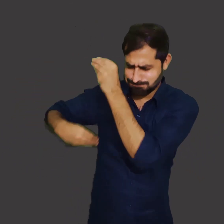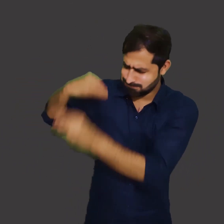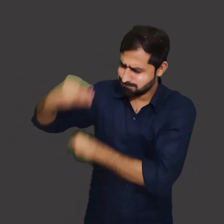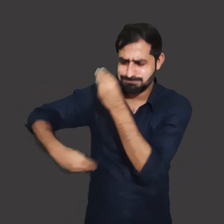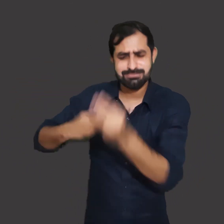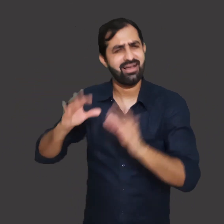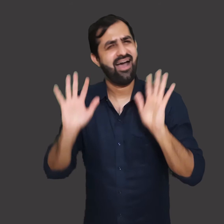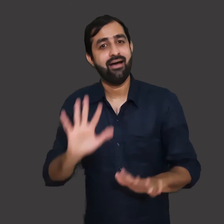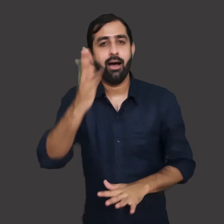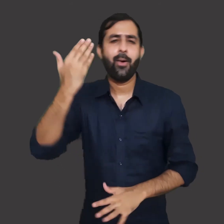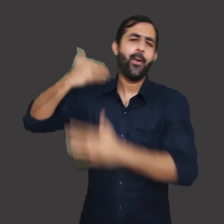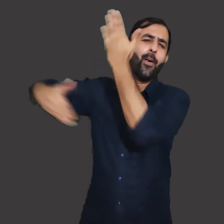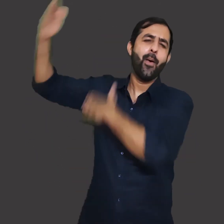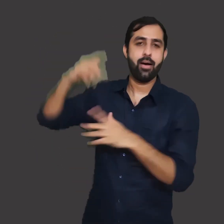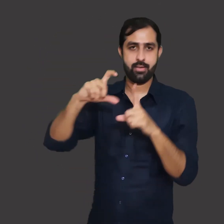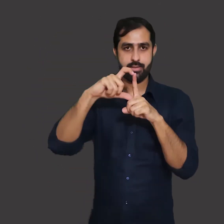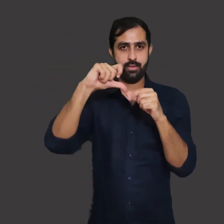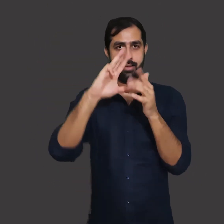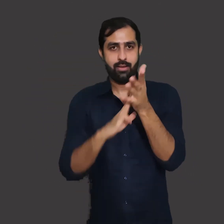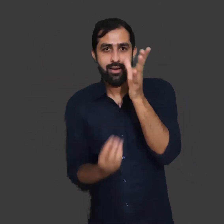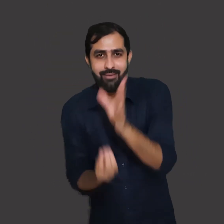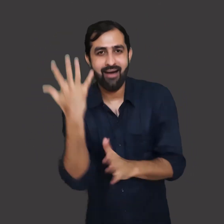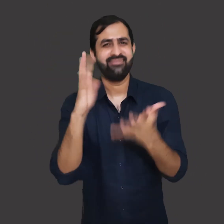This natural irrigation system has been in use for many years.